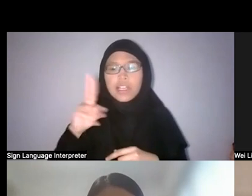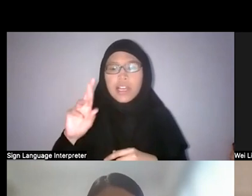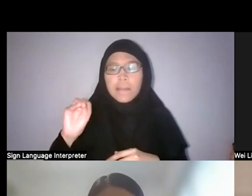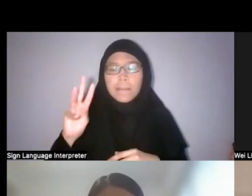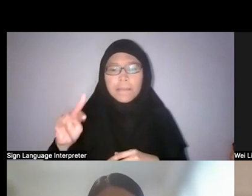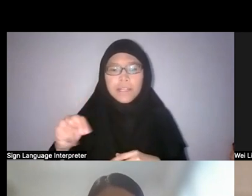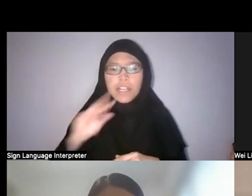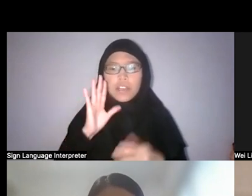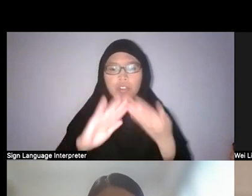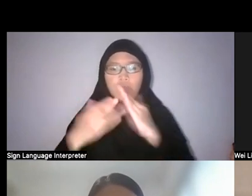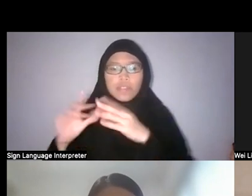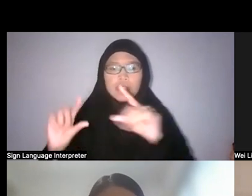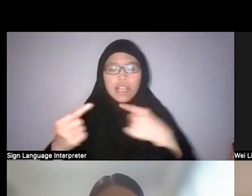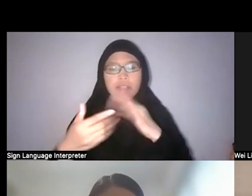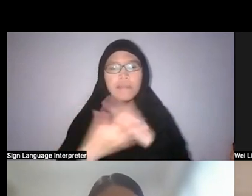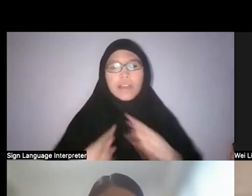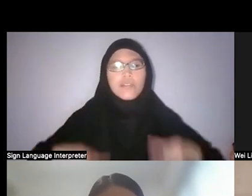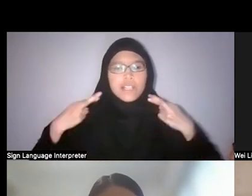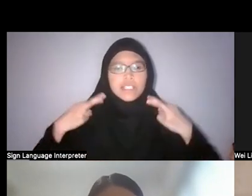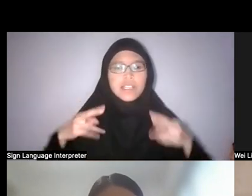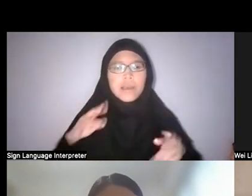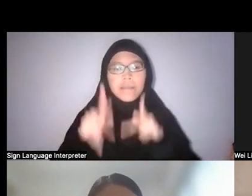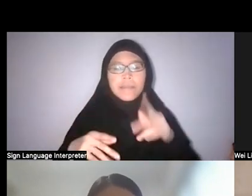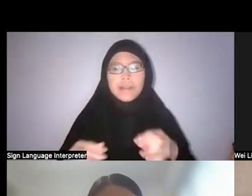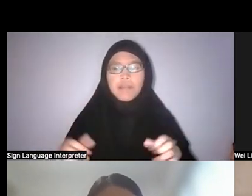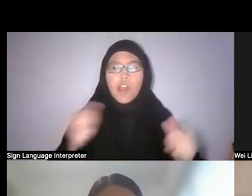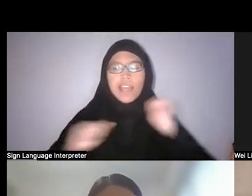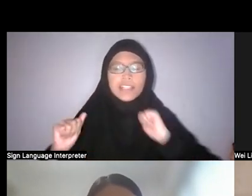People are more actively engaging with nature because they can’t enter malls,